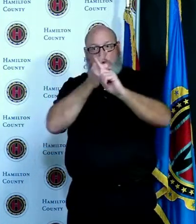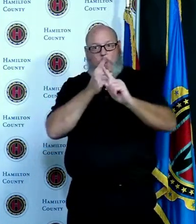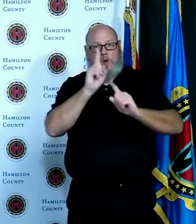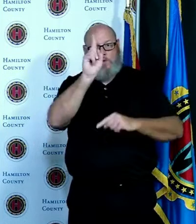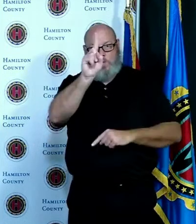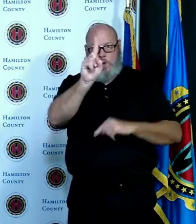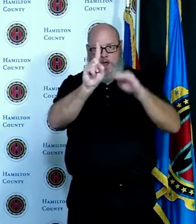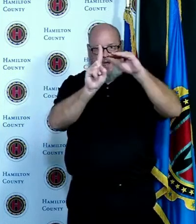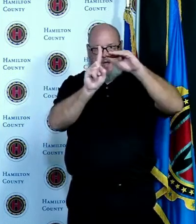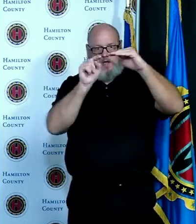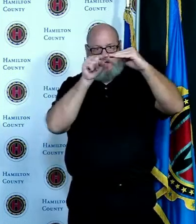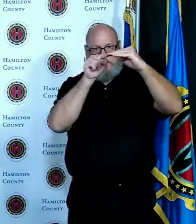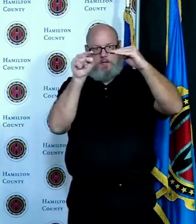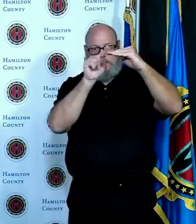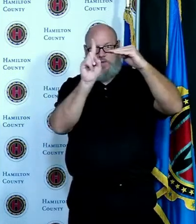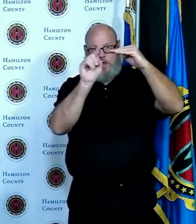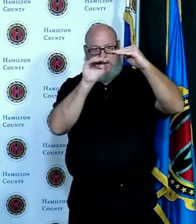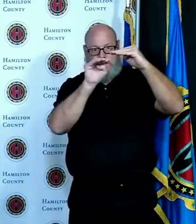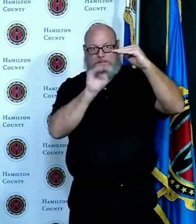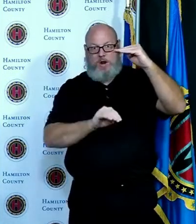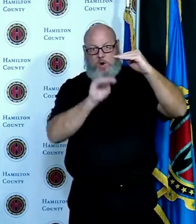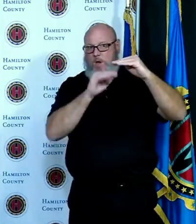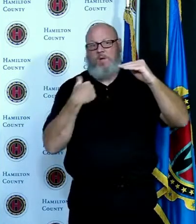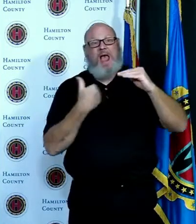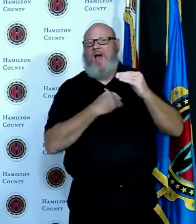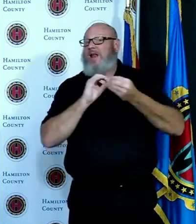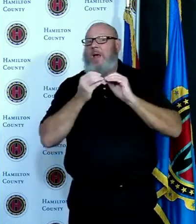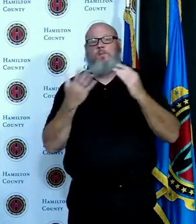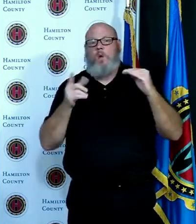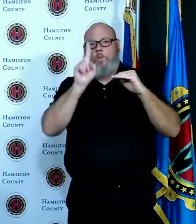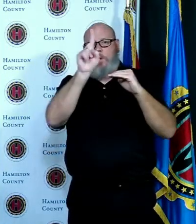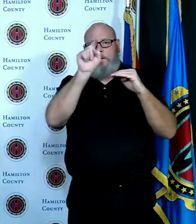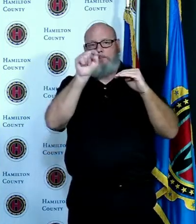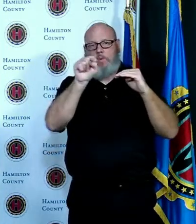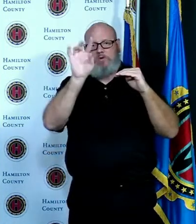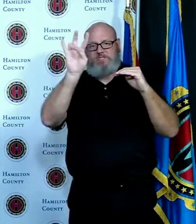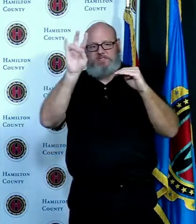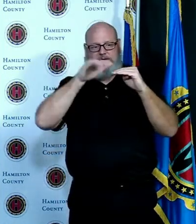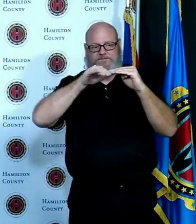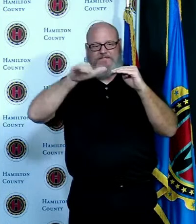the region we are at 1.18 our goal continues to need to be to get that number down below